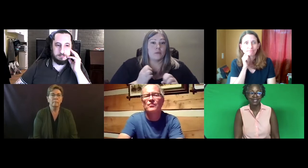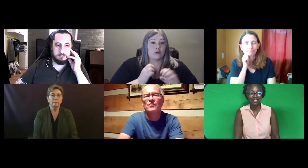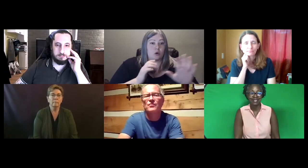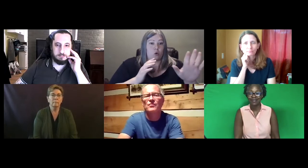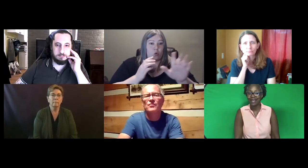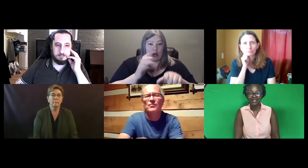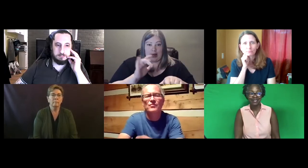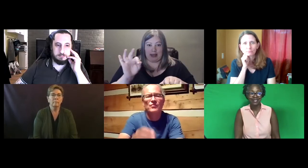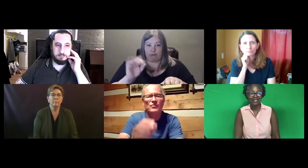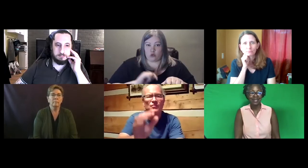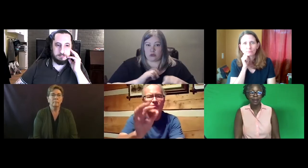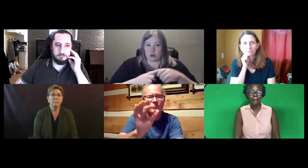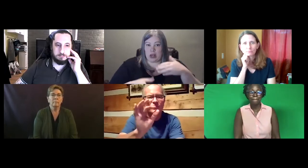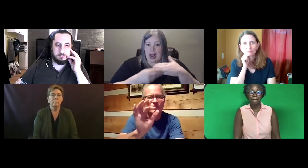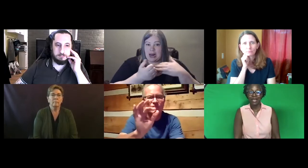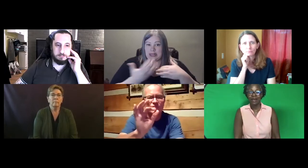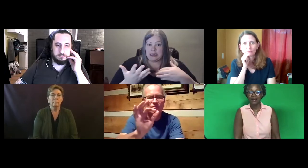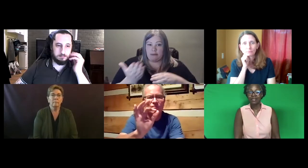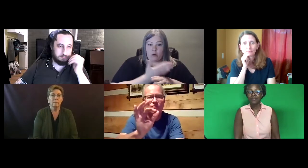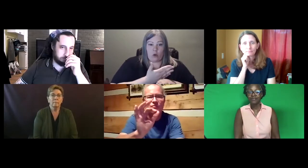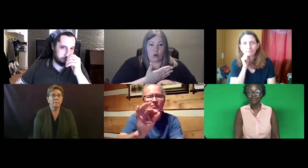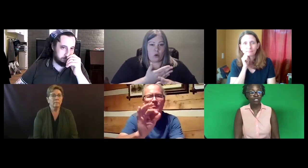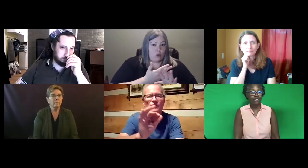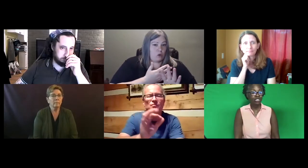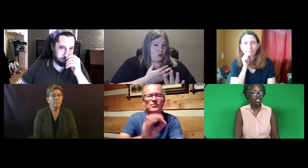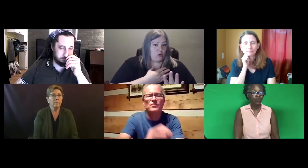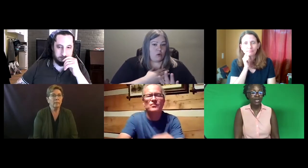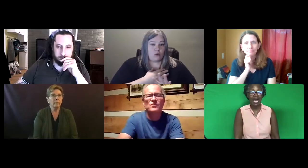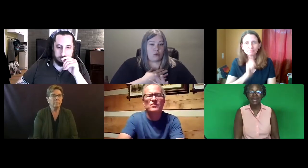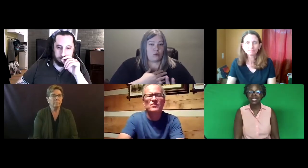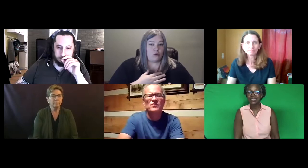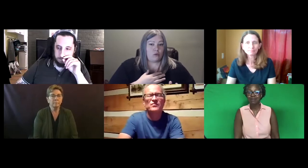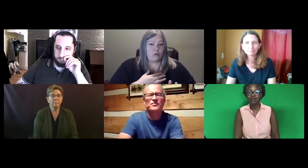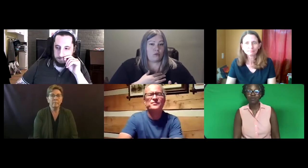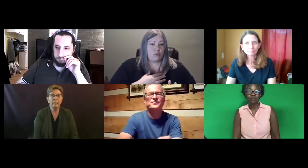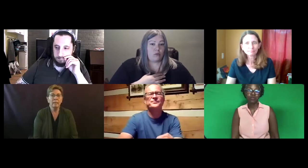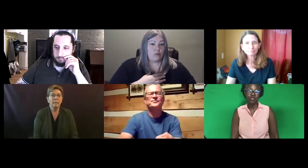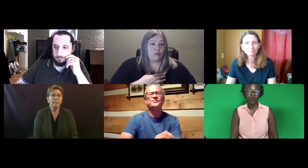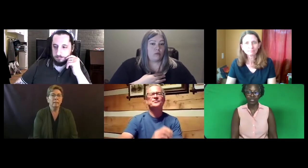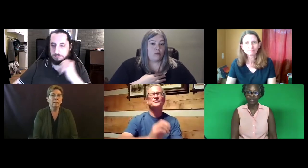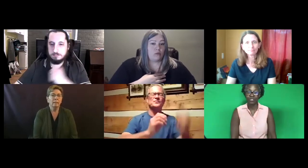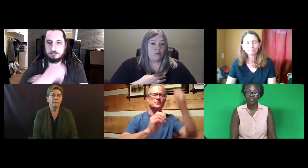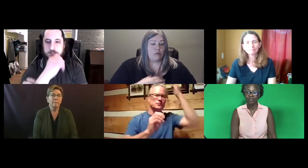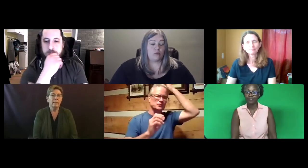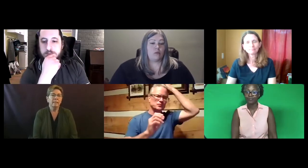All right? Cliff: Trish, did you want to add anything before we move to the questions?